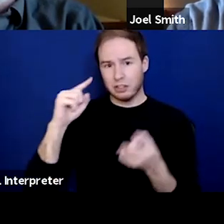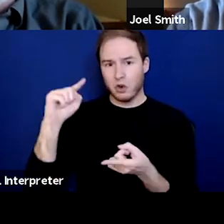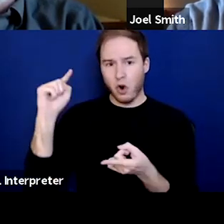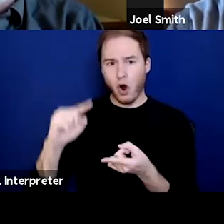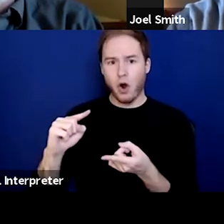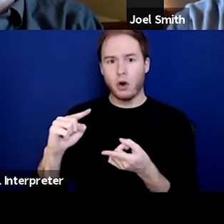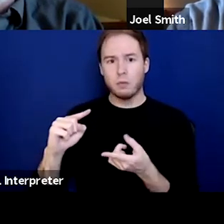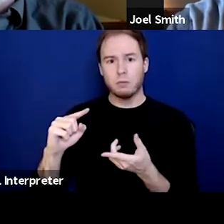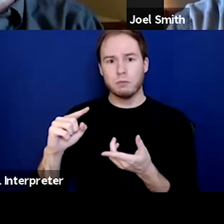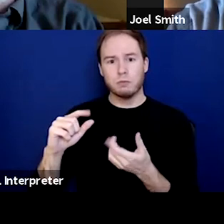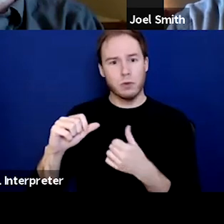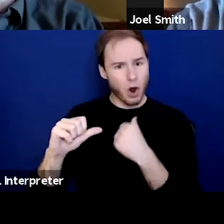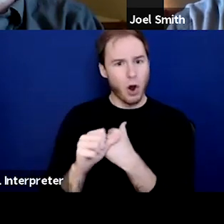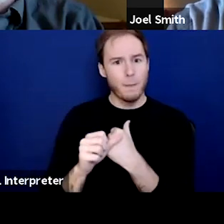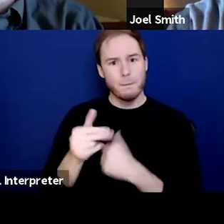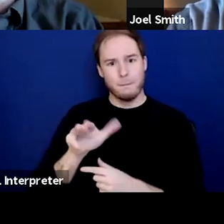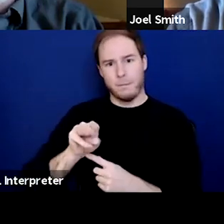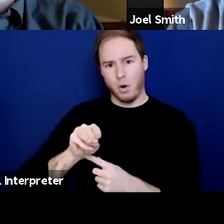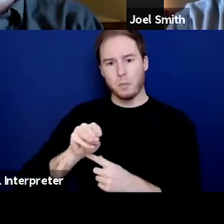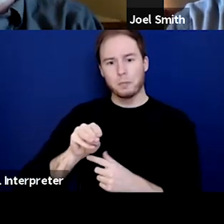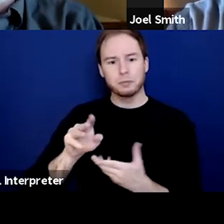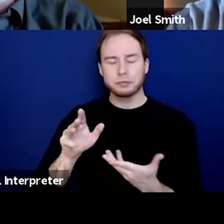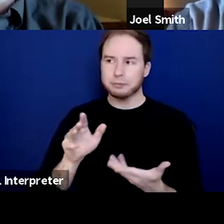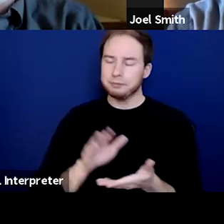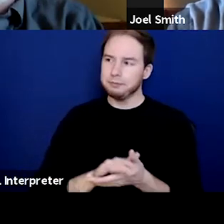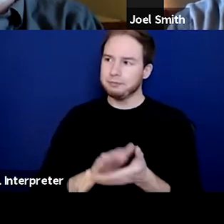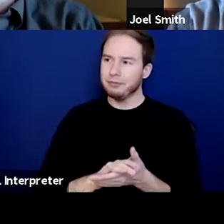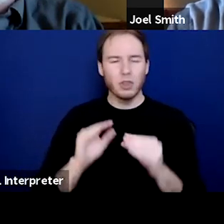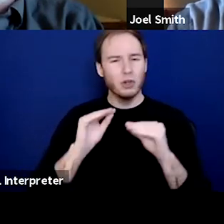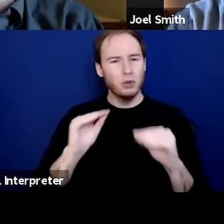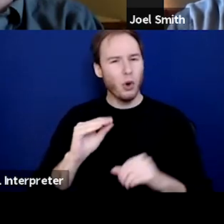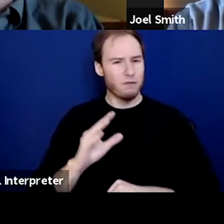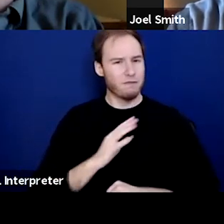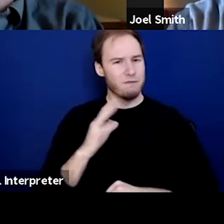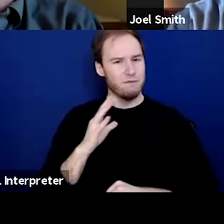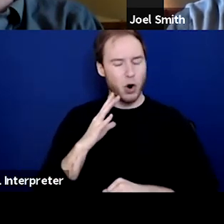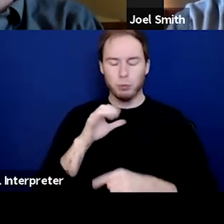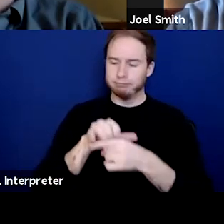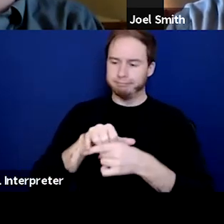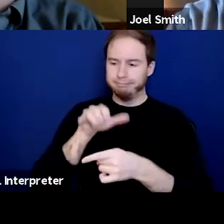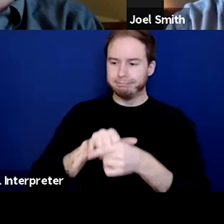there is no sort of official description of what harm reduction is.